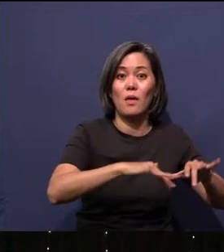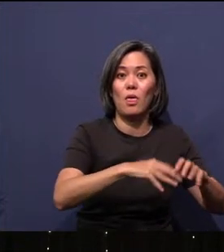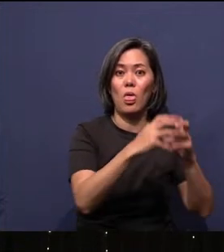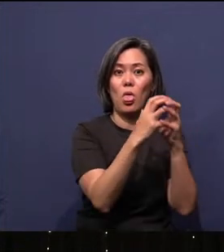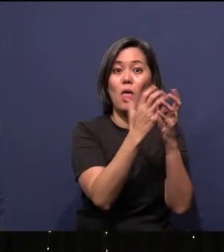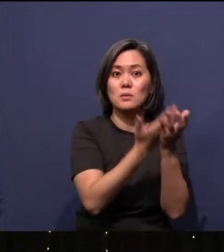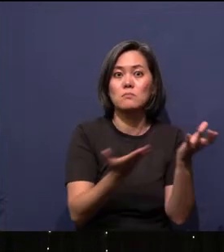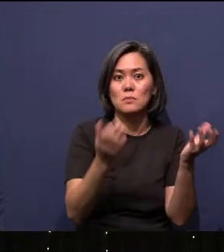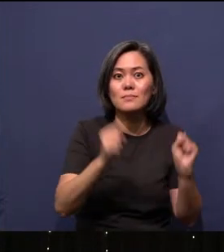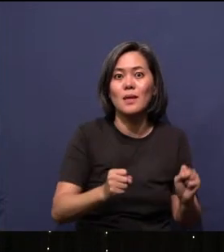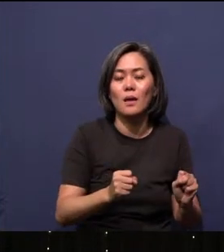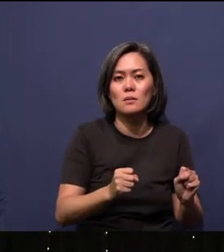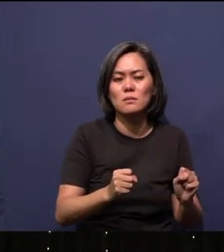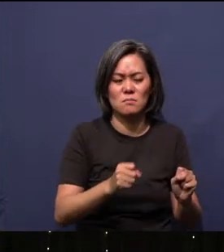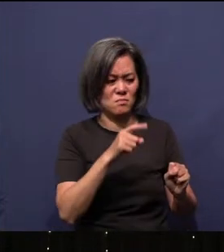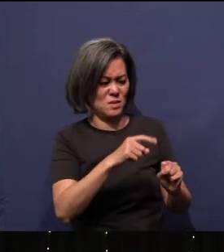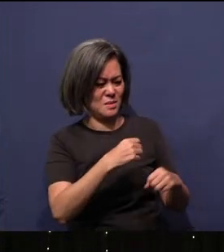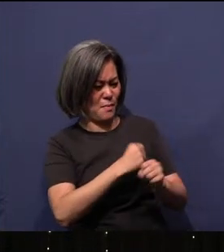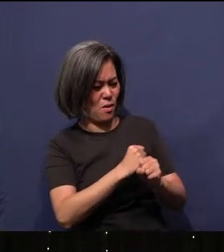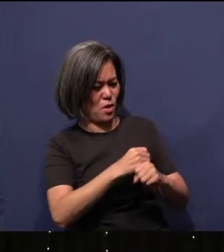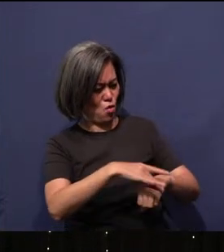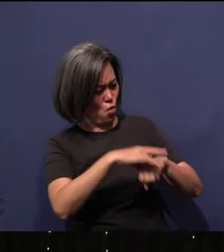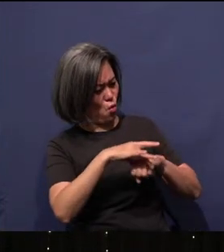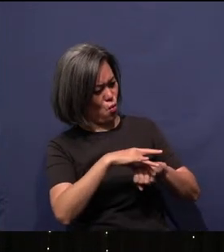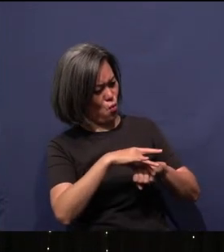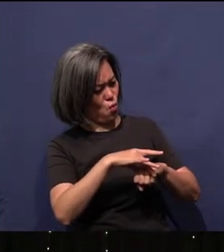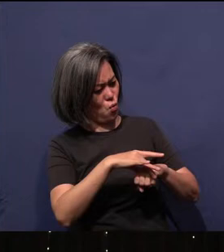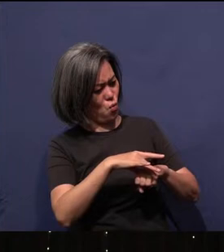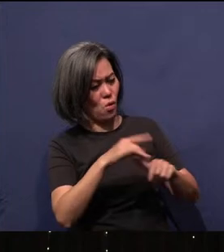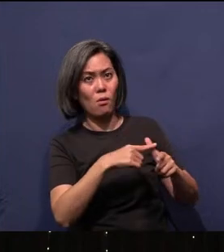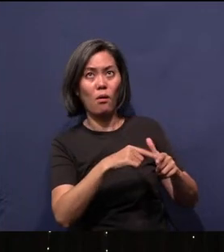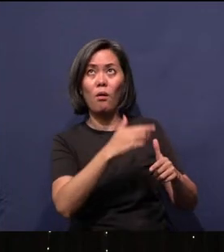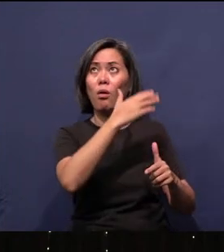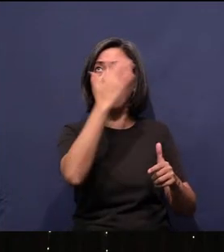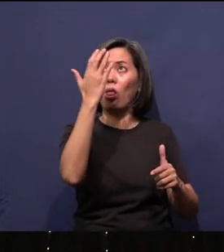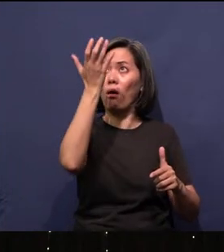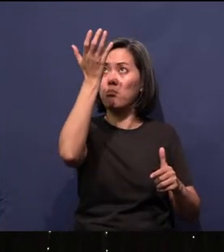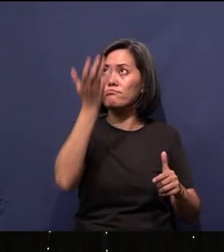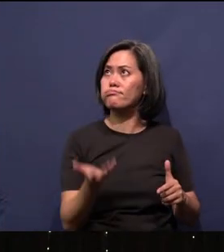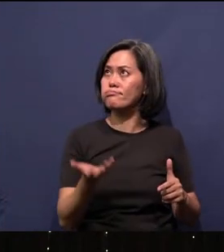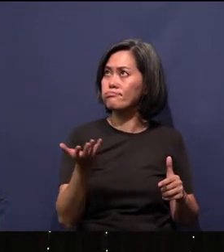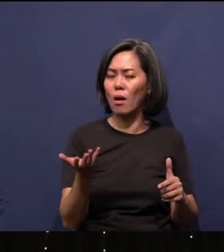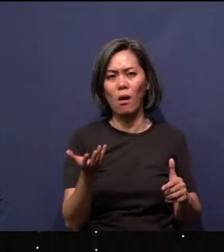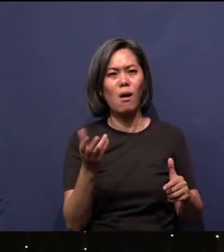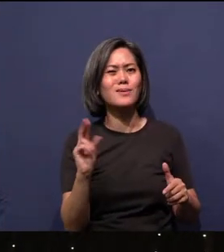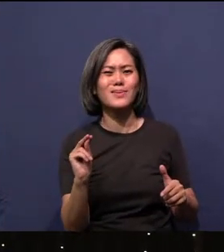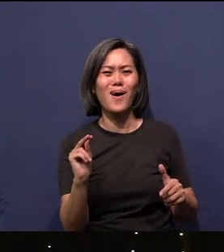And did He just create the earth and then the sky happened to fall? No. He created